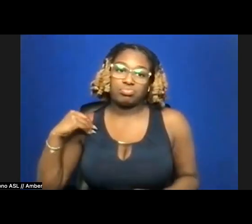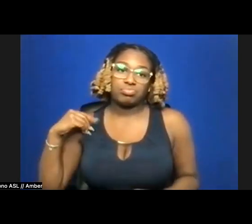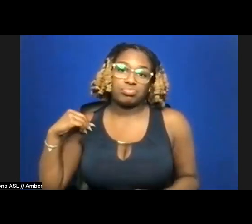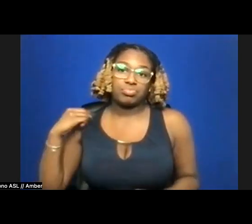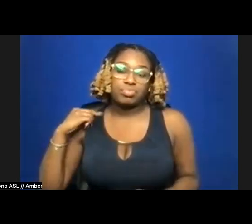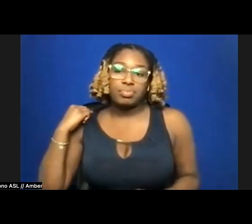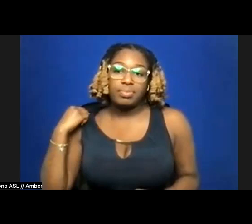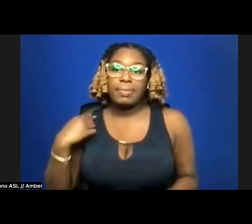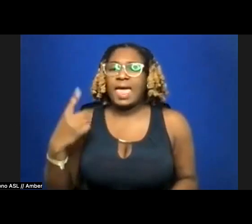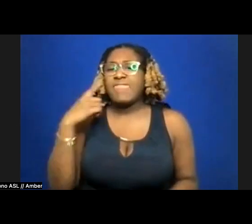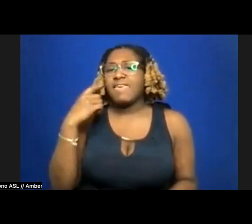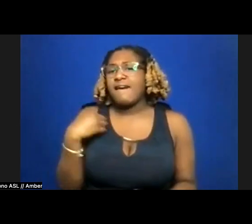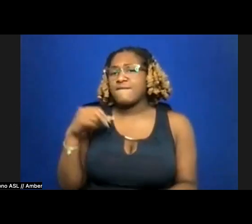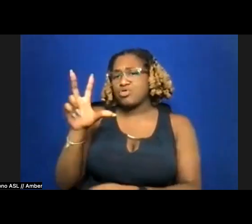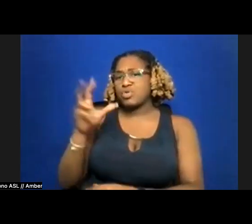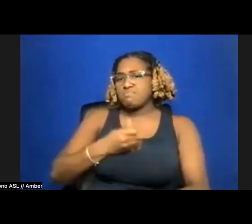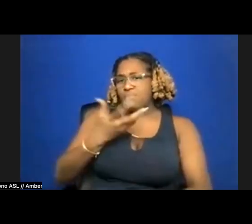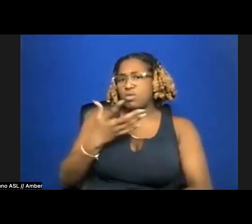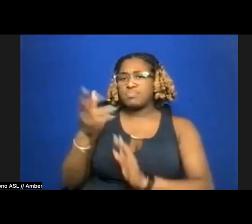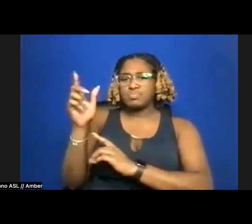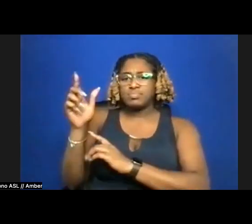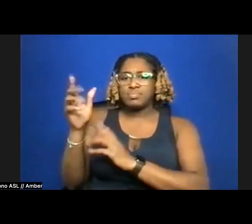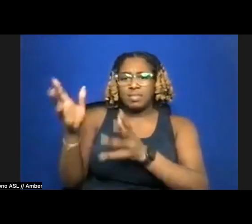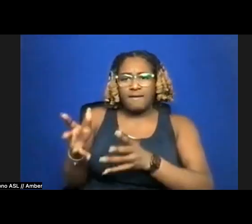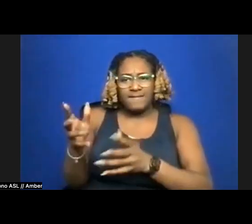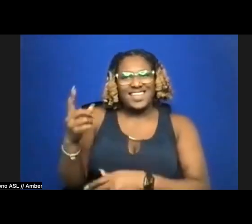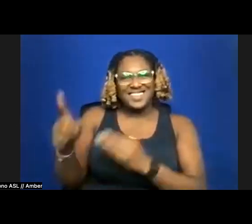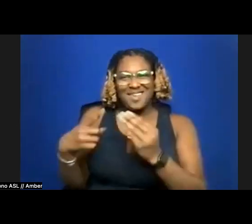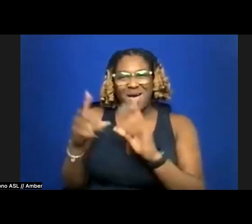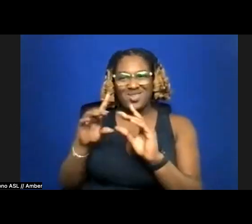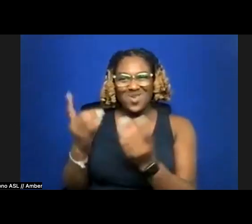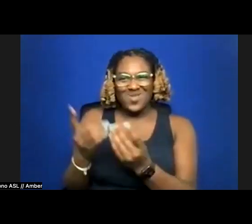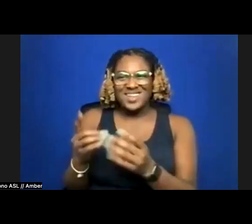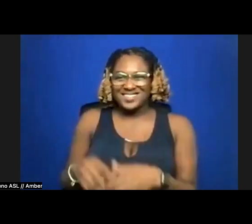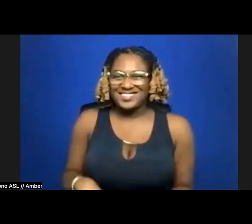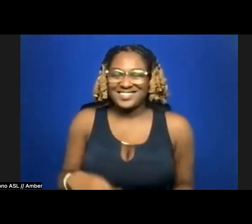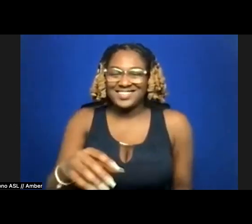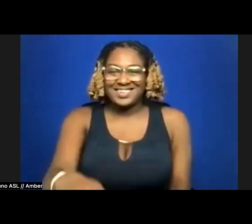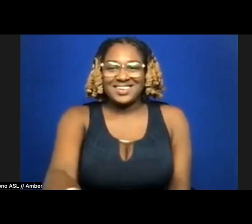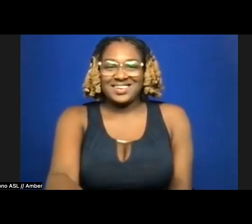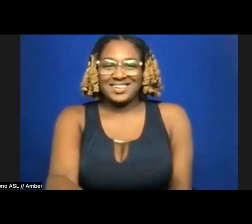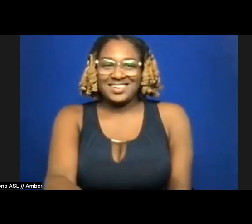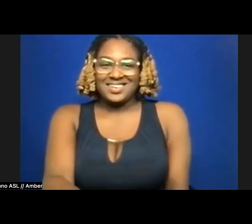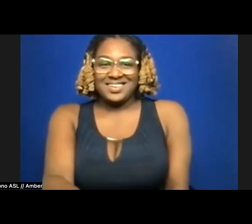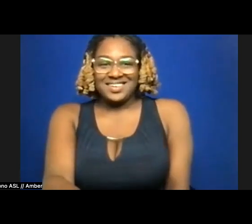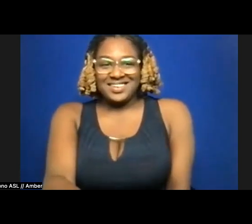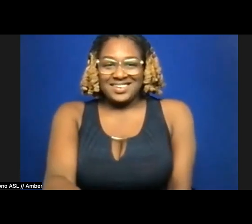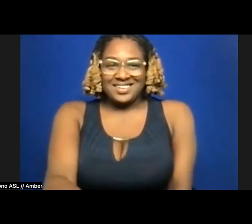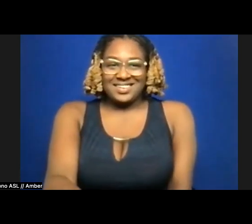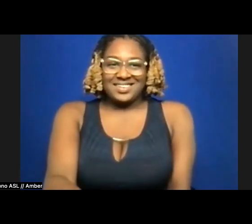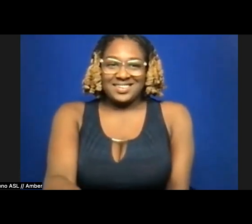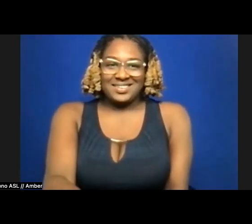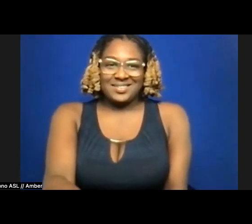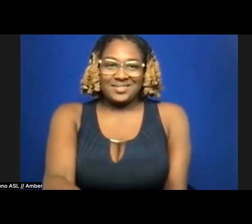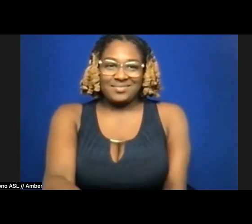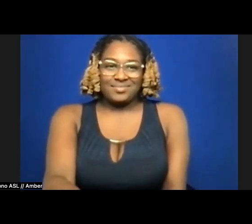and this next one is about donuts. Right, this is Jelly Donut, or a Fat Ode for Unruliness.